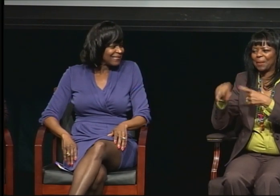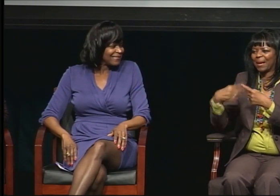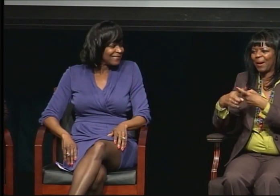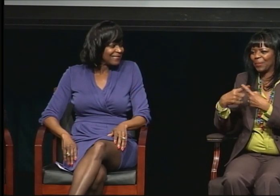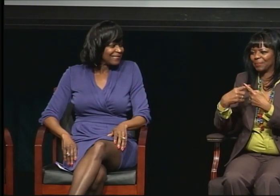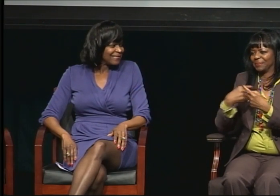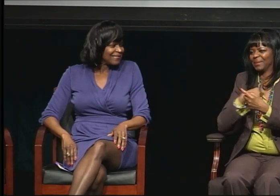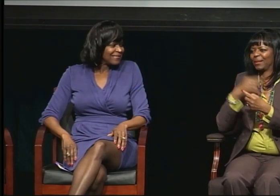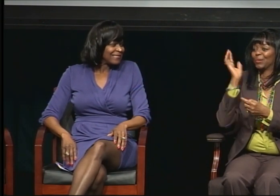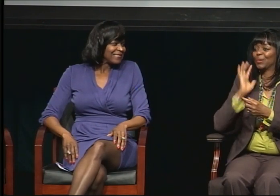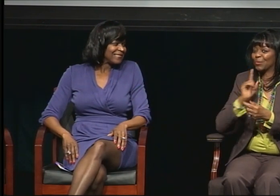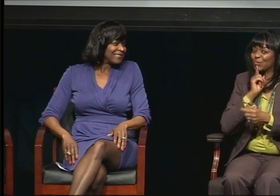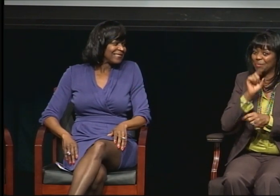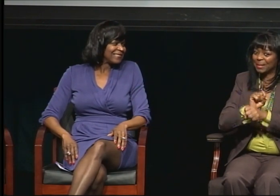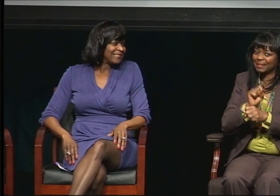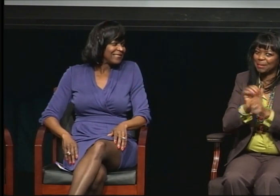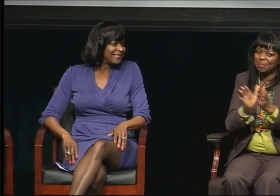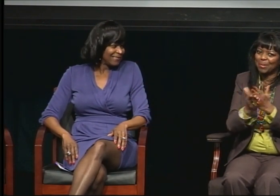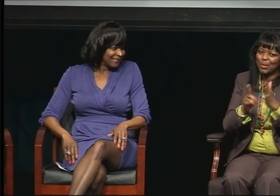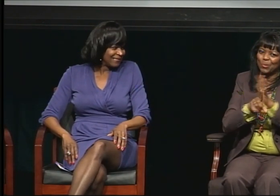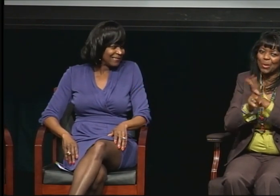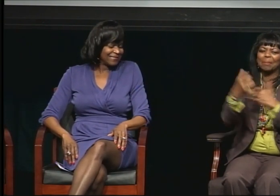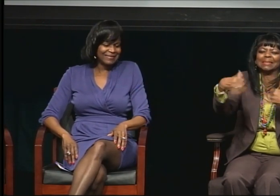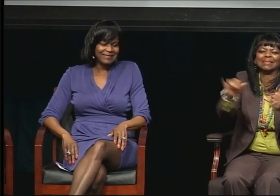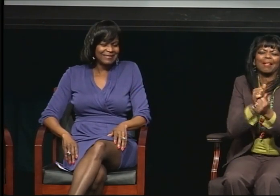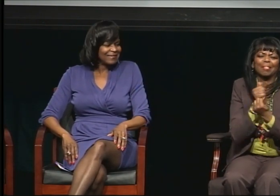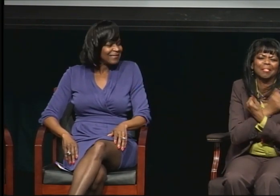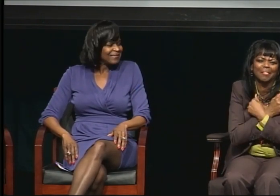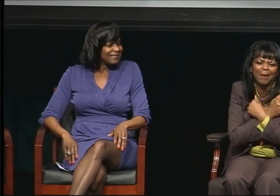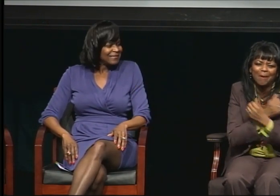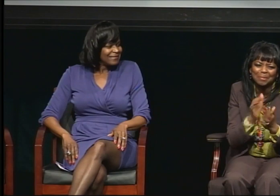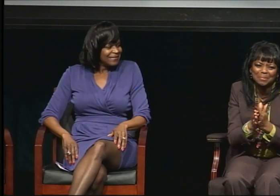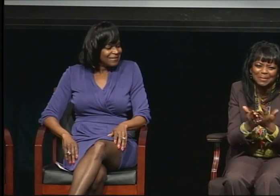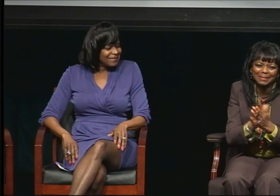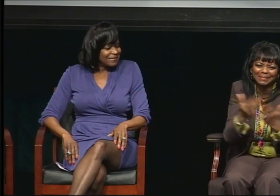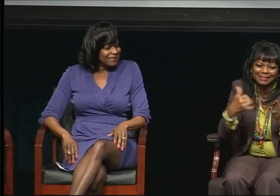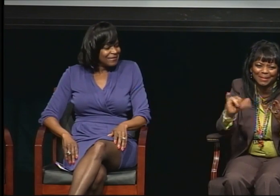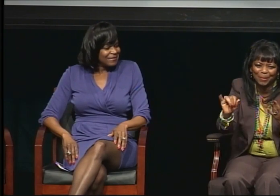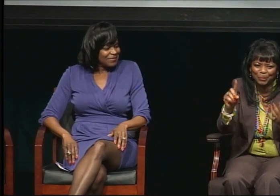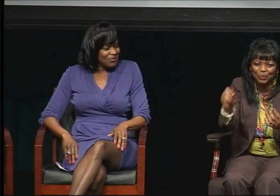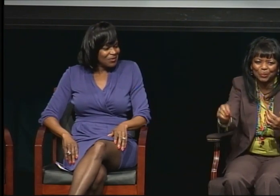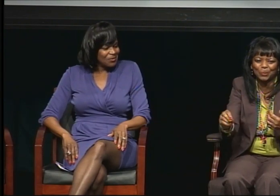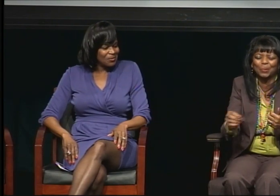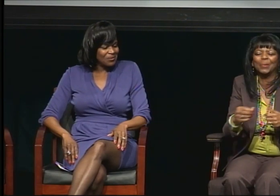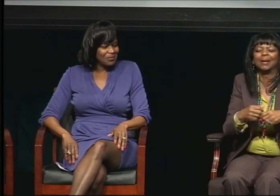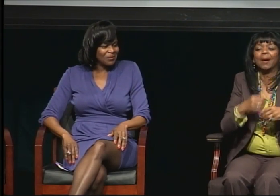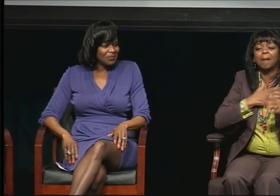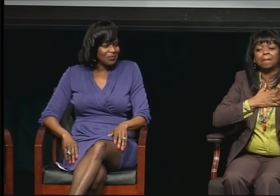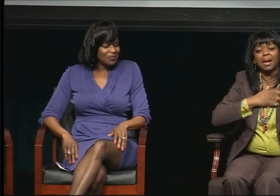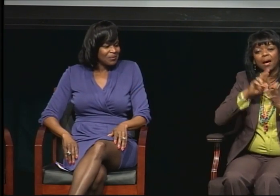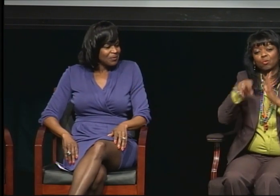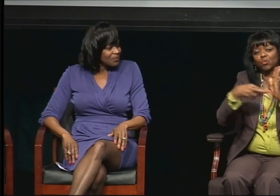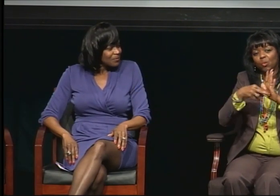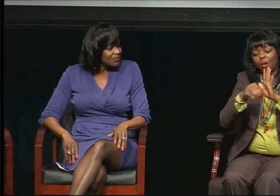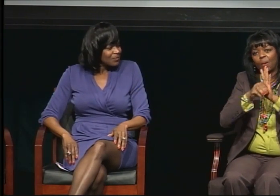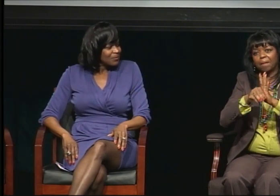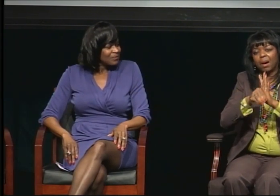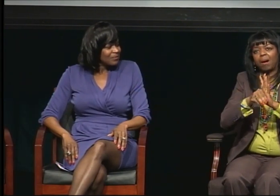My role model I need to mention again is Dr. Glenn Anderson. Because every time I saw Glenn